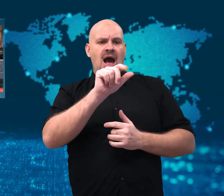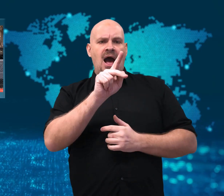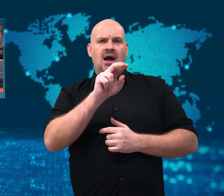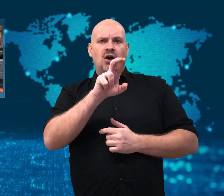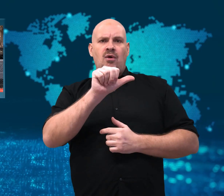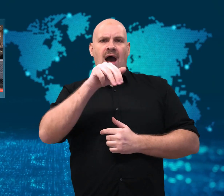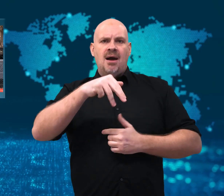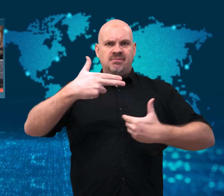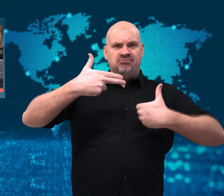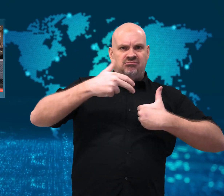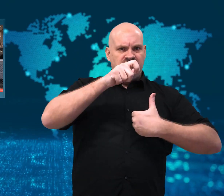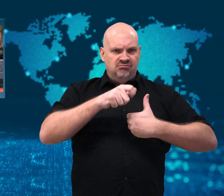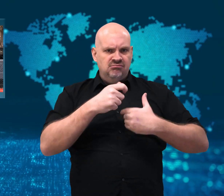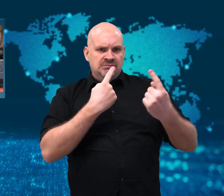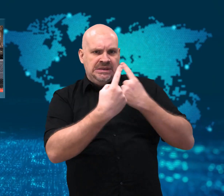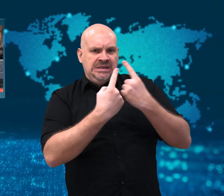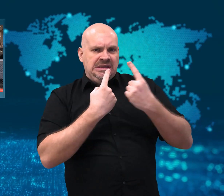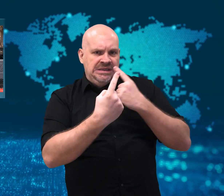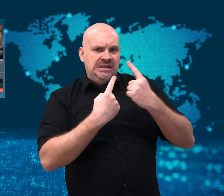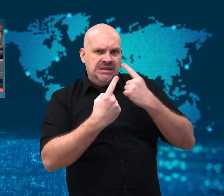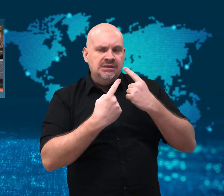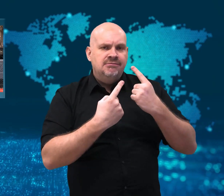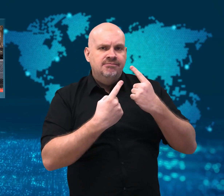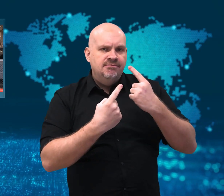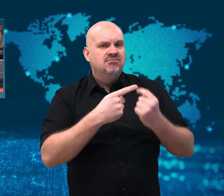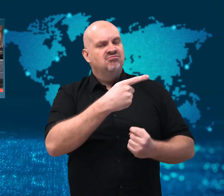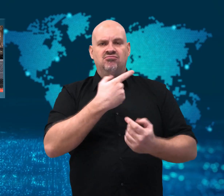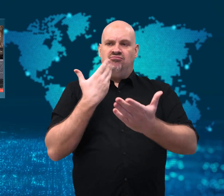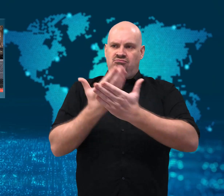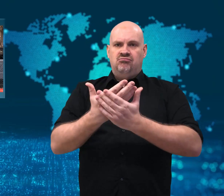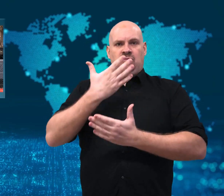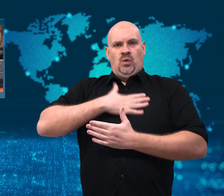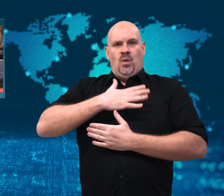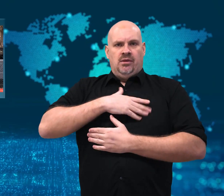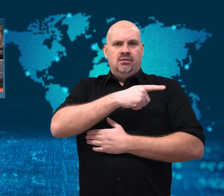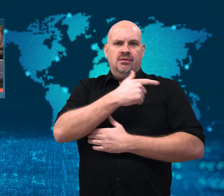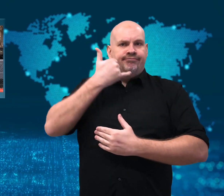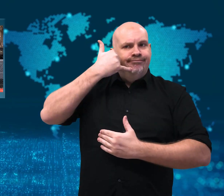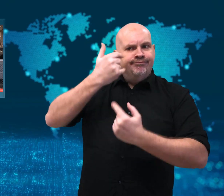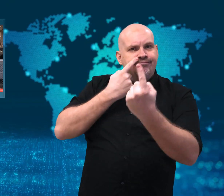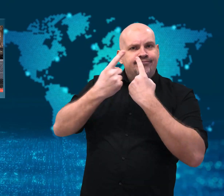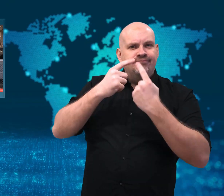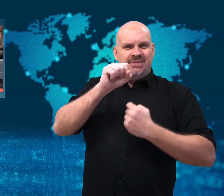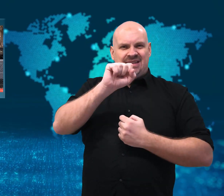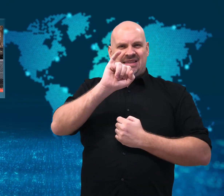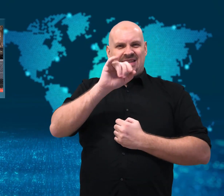he asked to speak to Siddiqui at the federal prison.